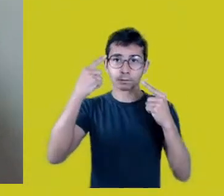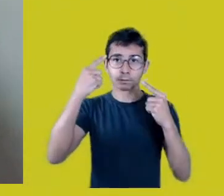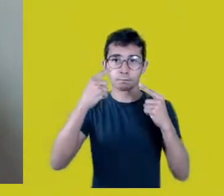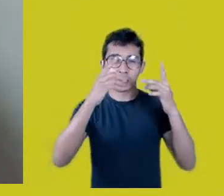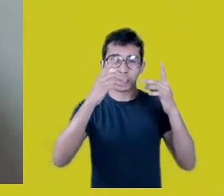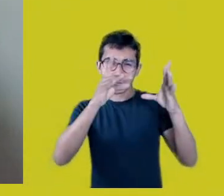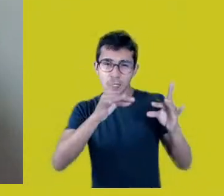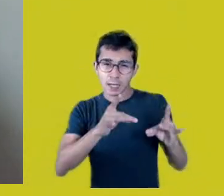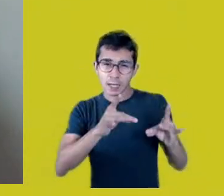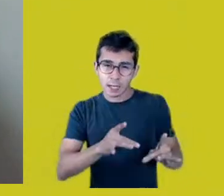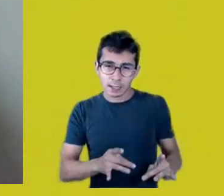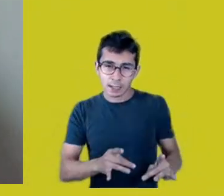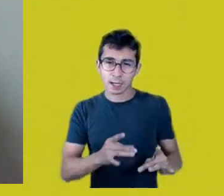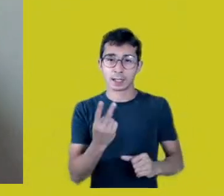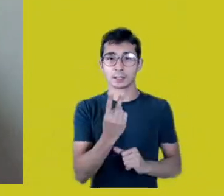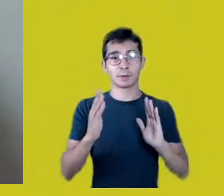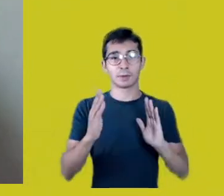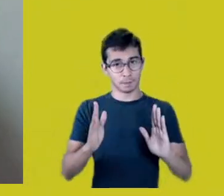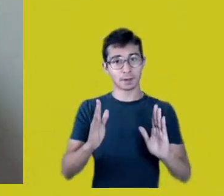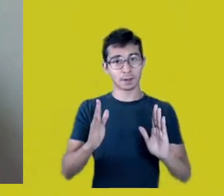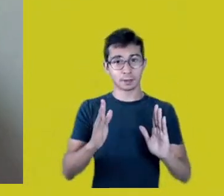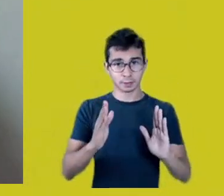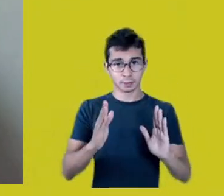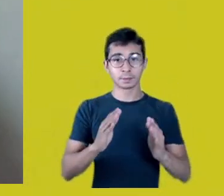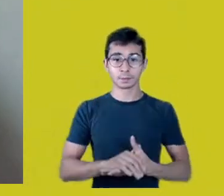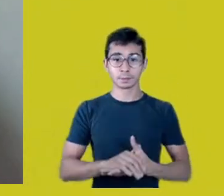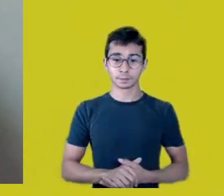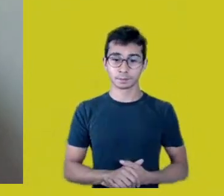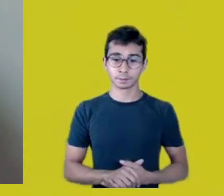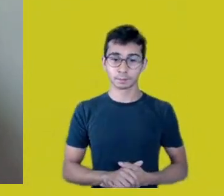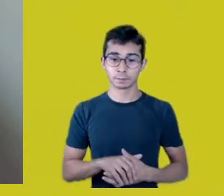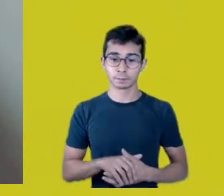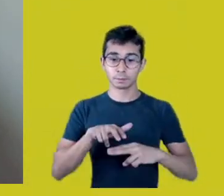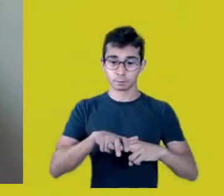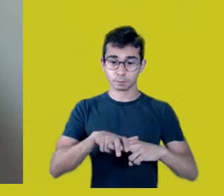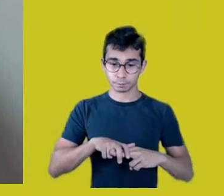Therefore, in the video description on YouTube